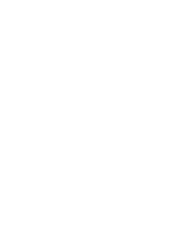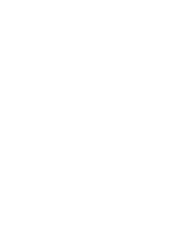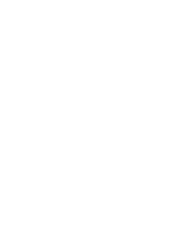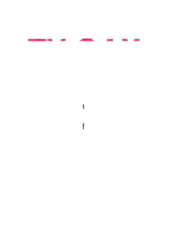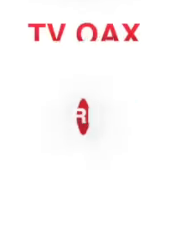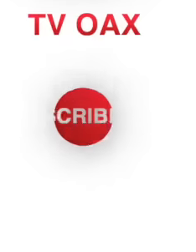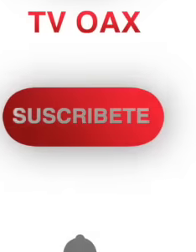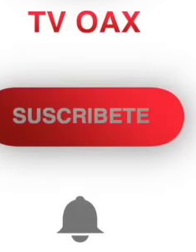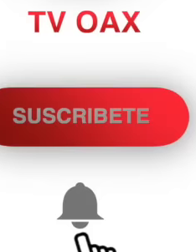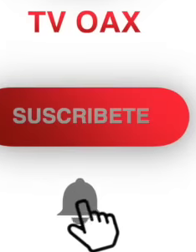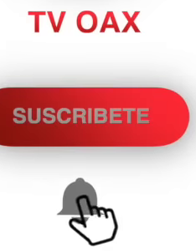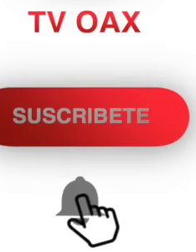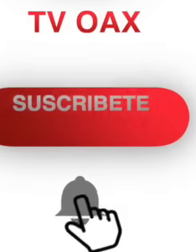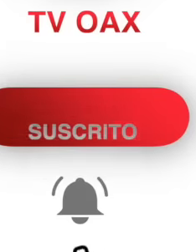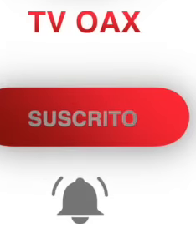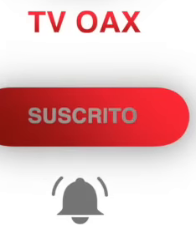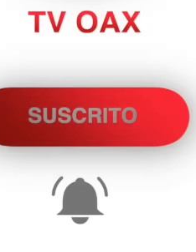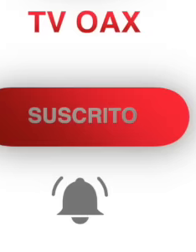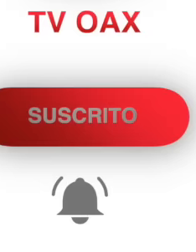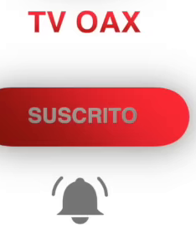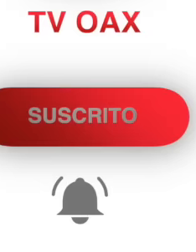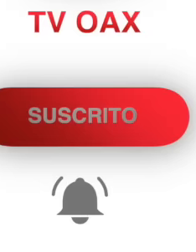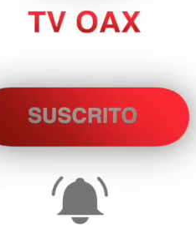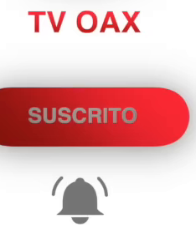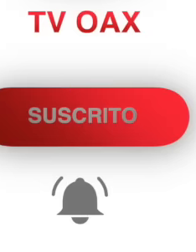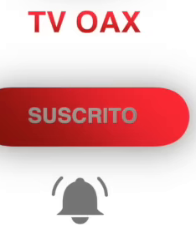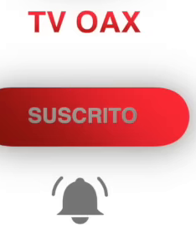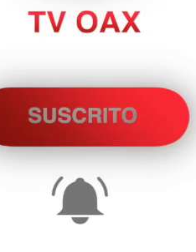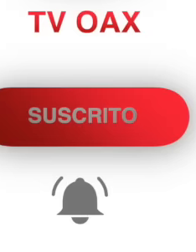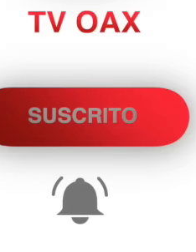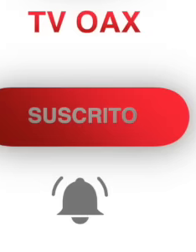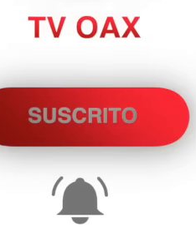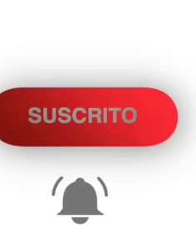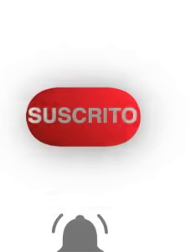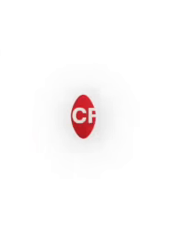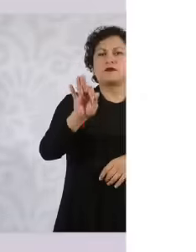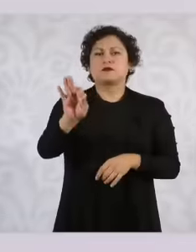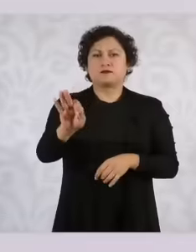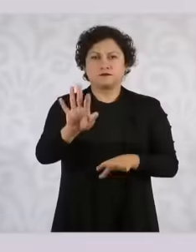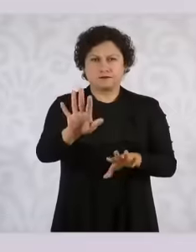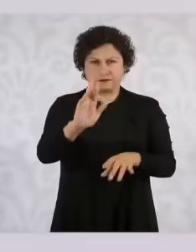first with the judicial branch in the dialogues for the transformation that we carried out during the campaign.